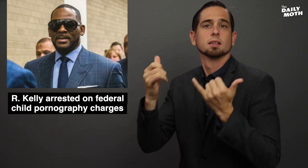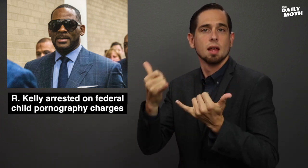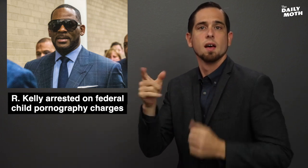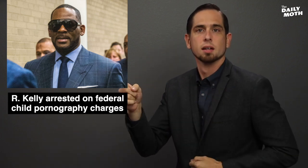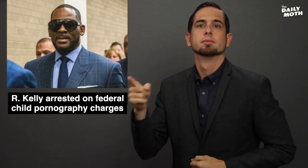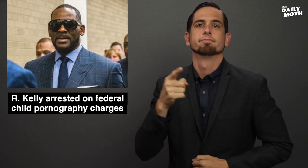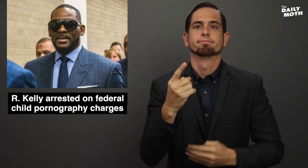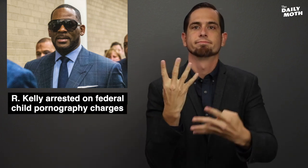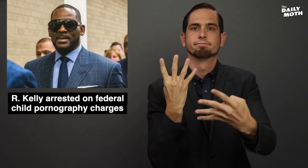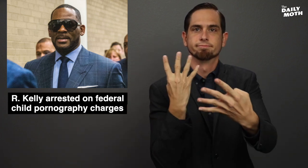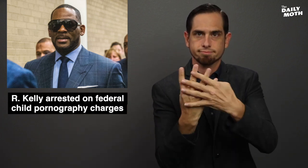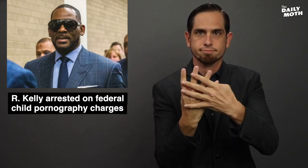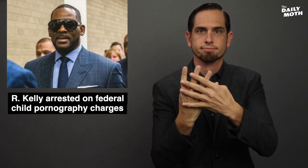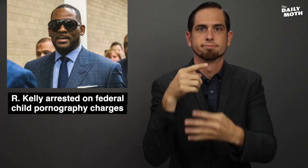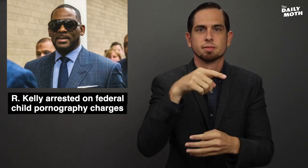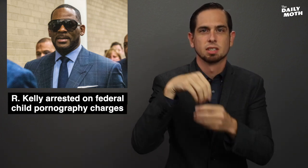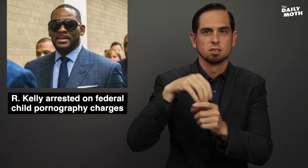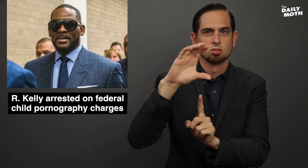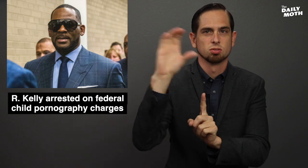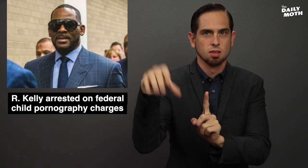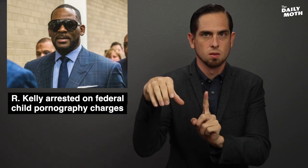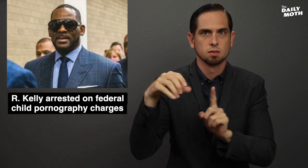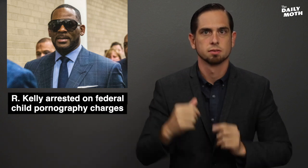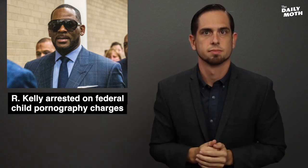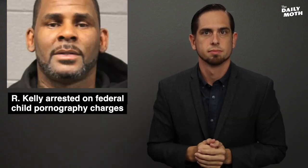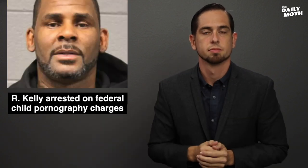He is now in custody at a jail in Chicago.